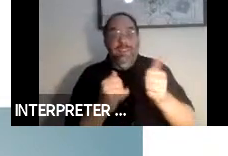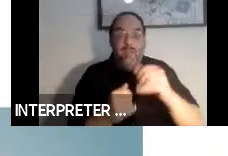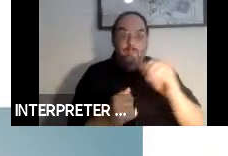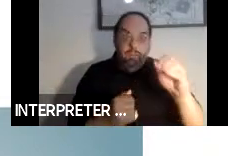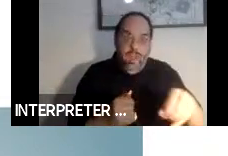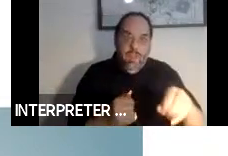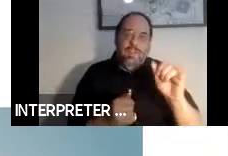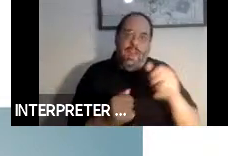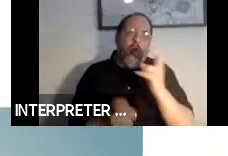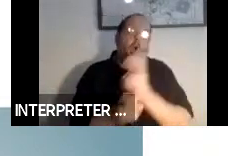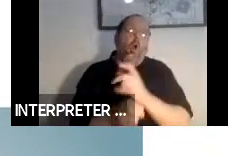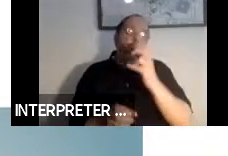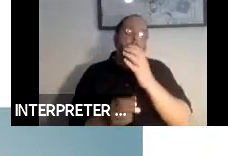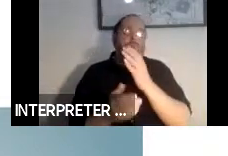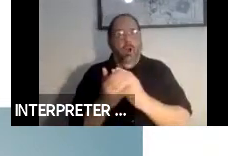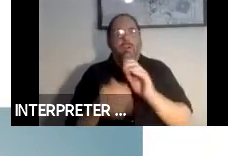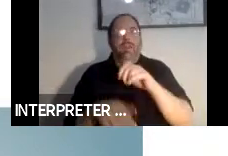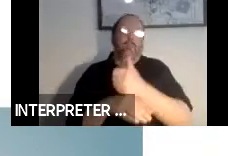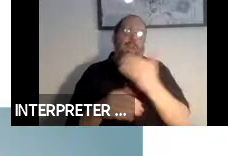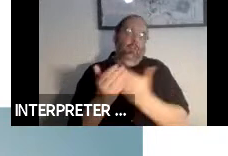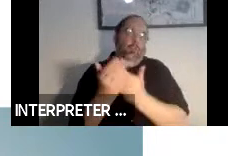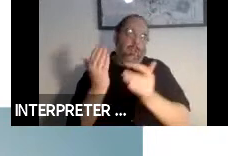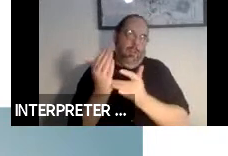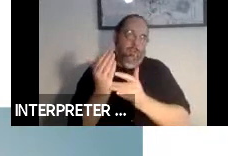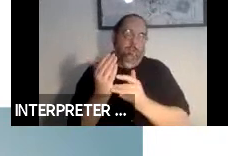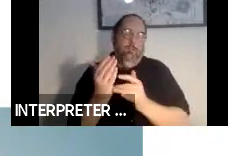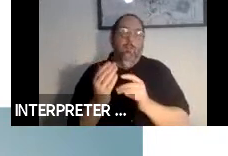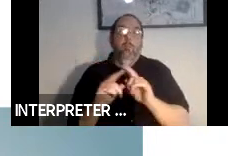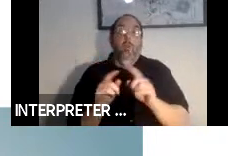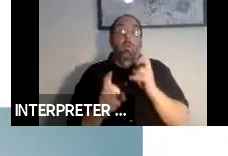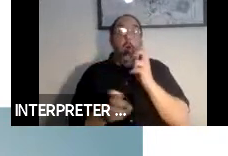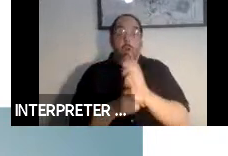And even more difficult is making sure that all of these designs are accessible.